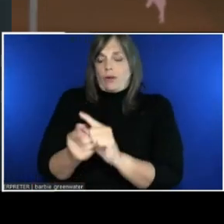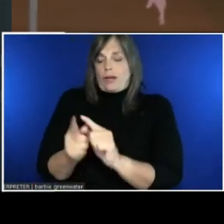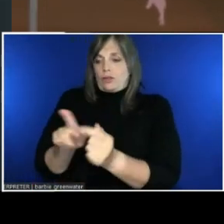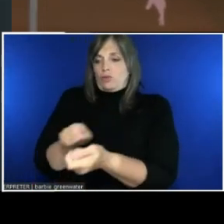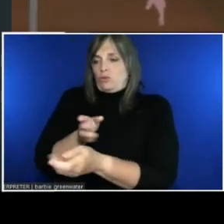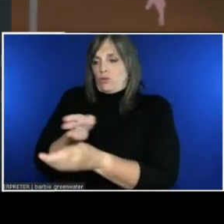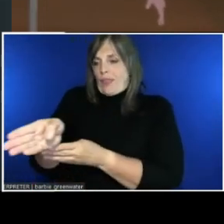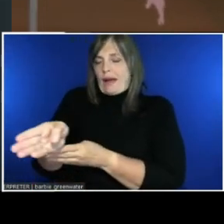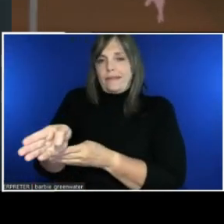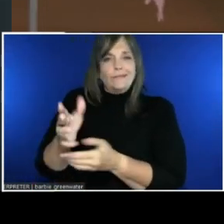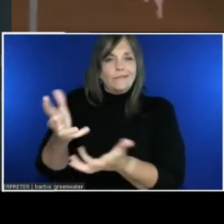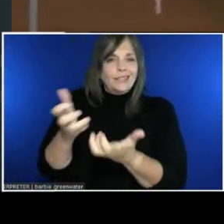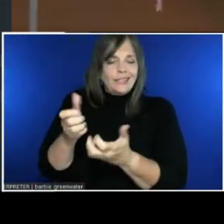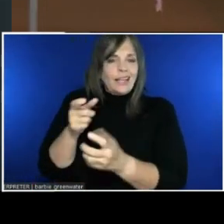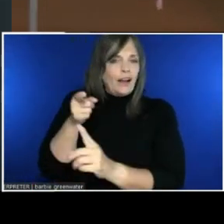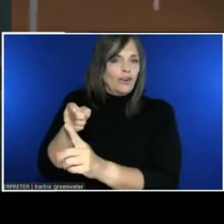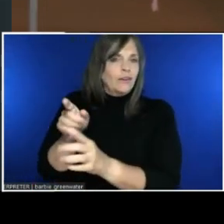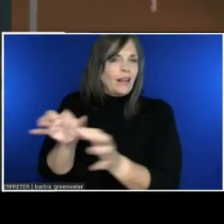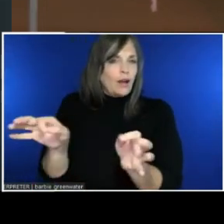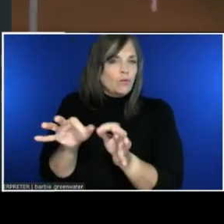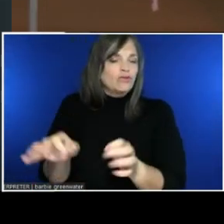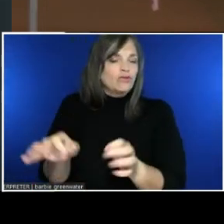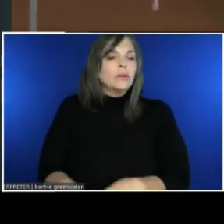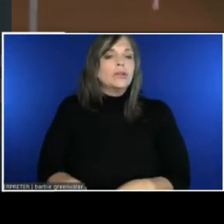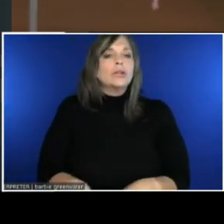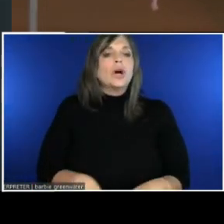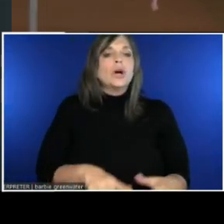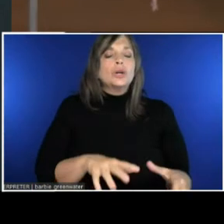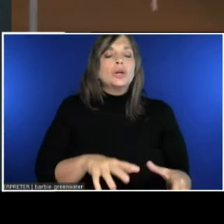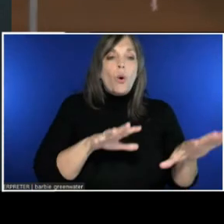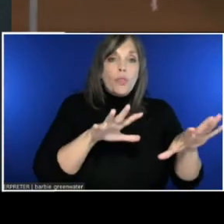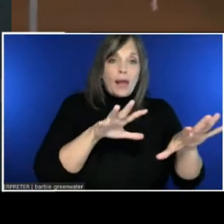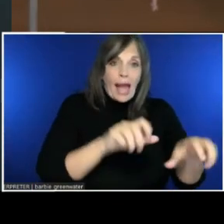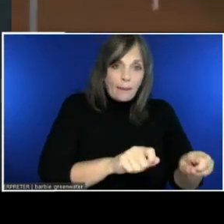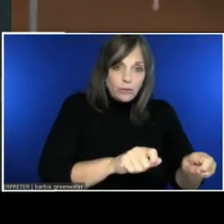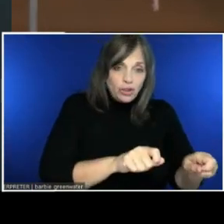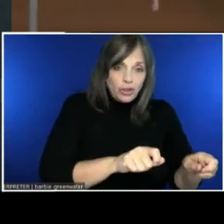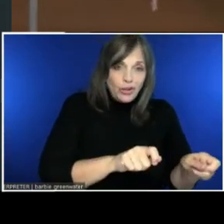In the caption and conversion stage -- so this is the part where the application captures